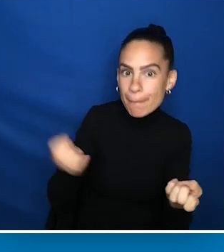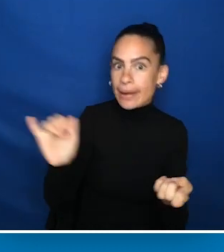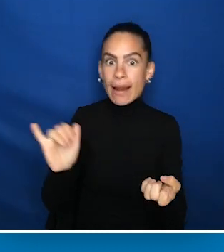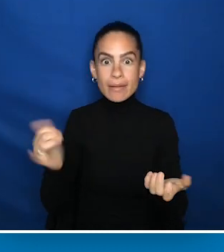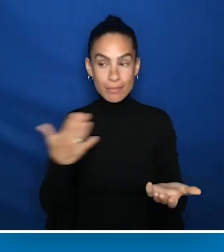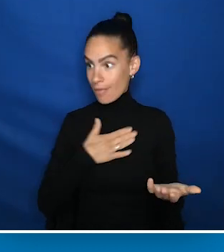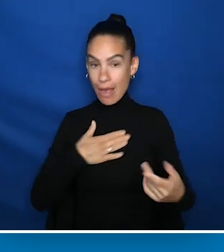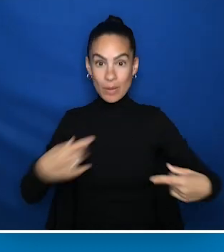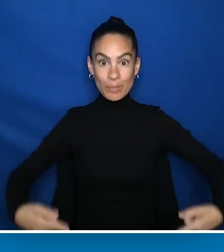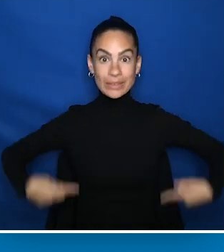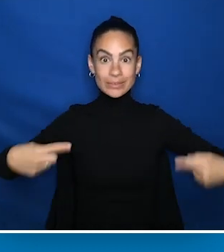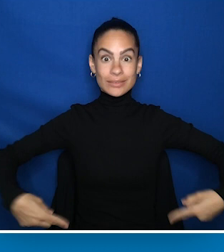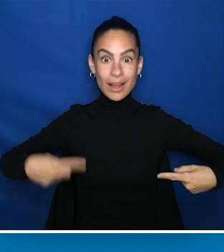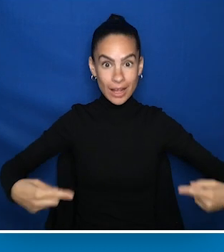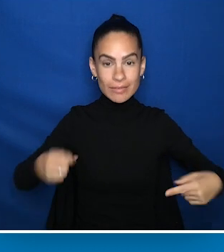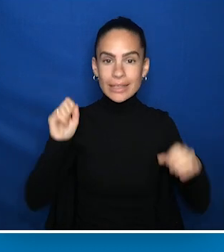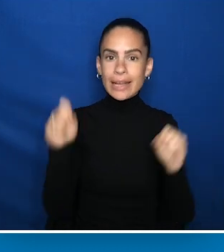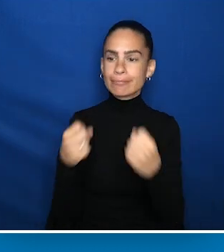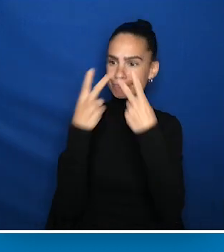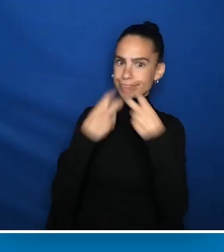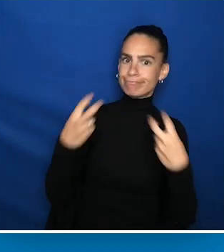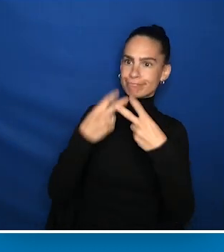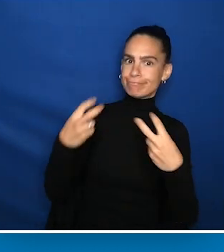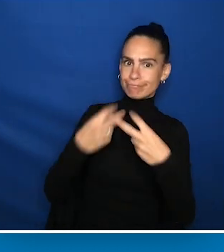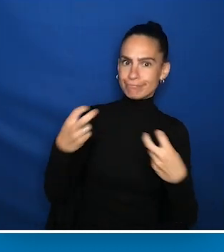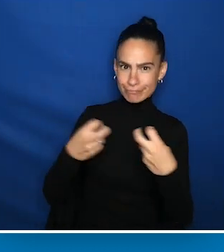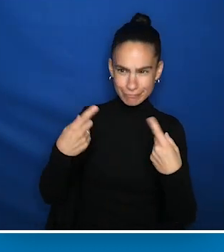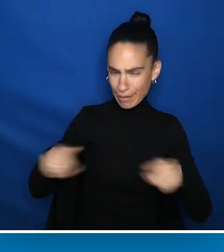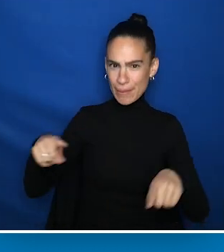to receiving examinations while we remain in our wheelchairs,